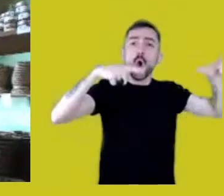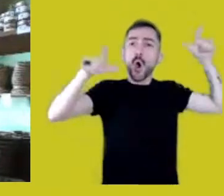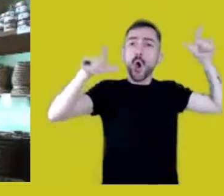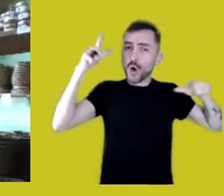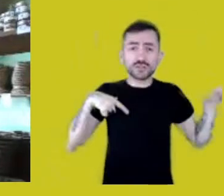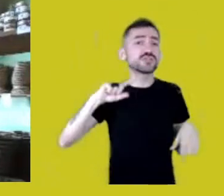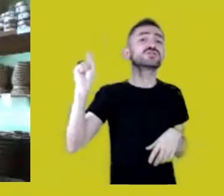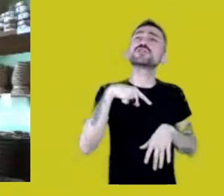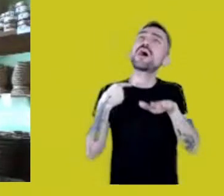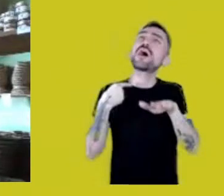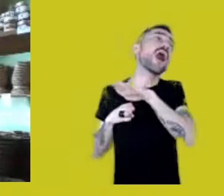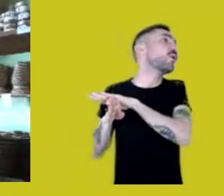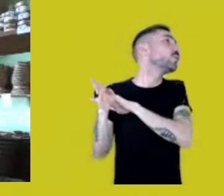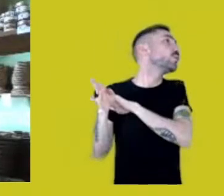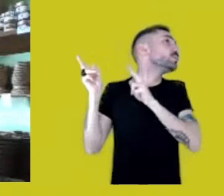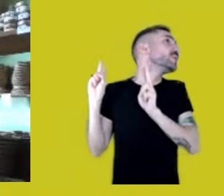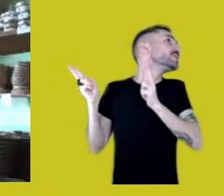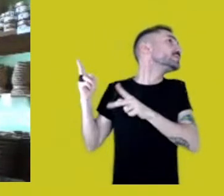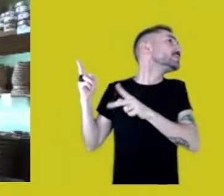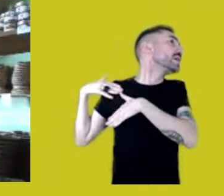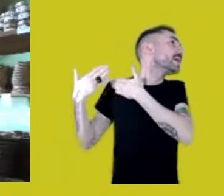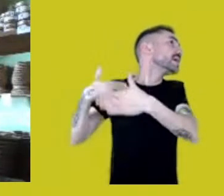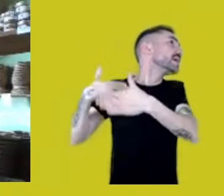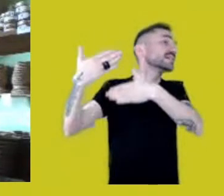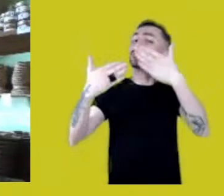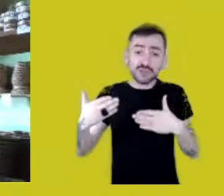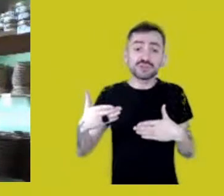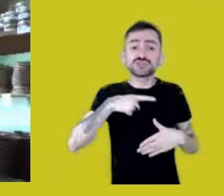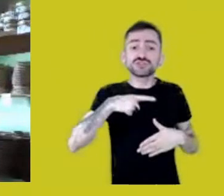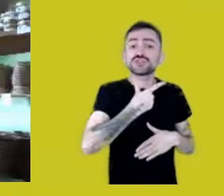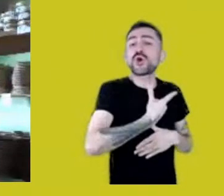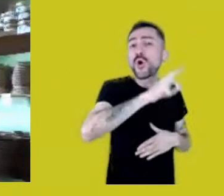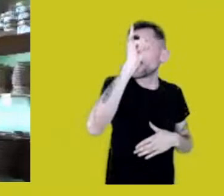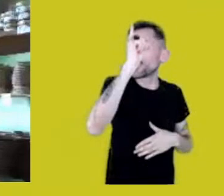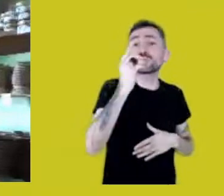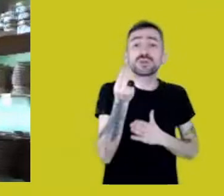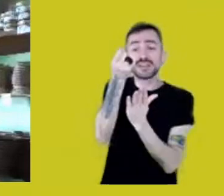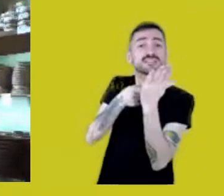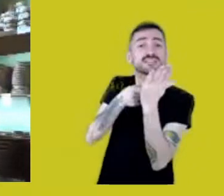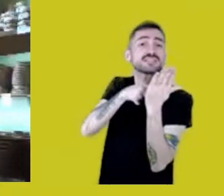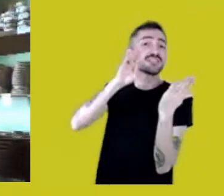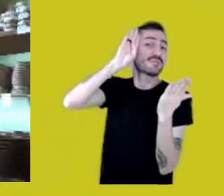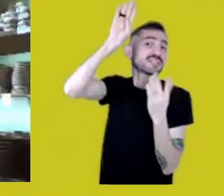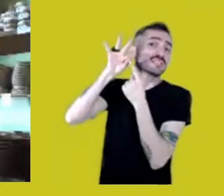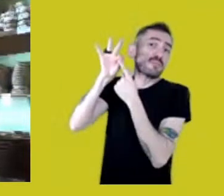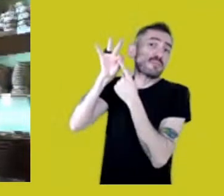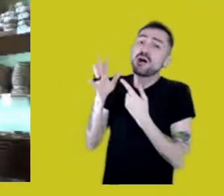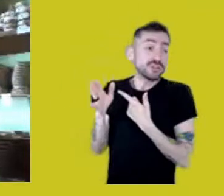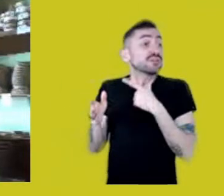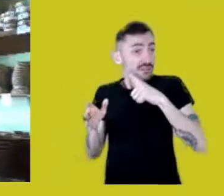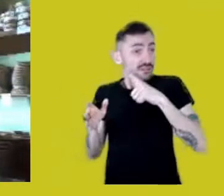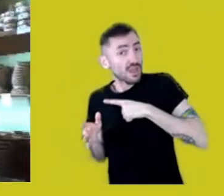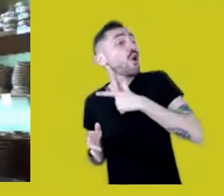as forms of lettering, as forms of writing. I think these are valuable themes